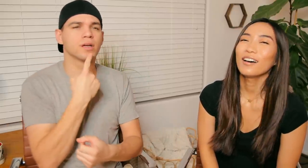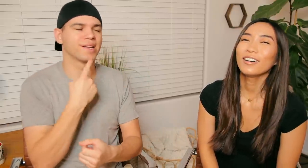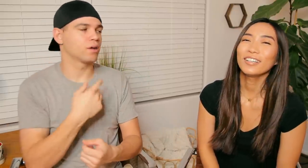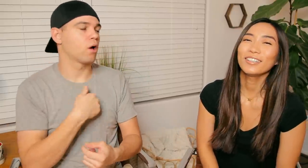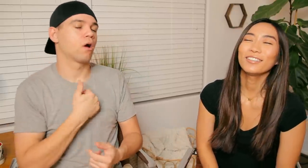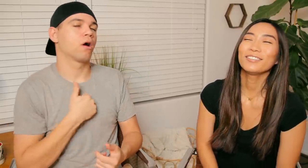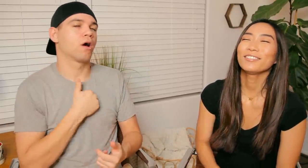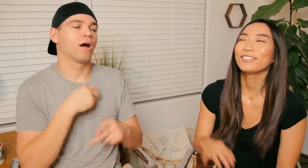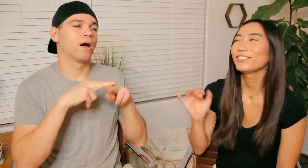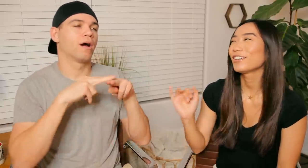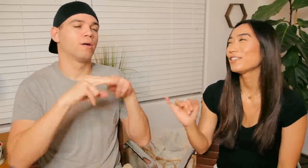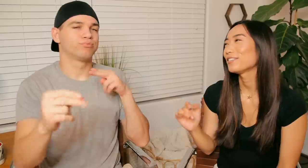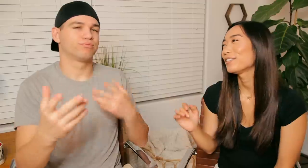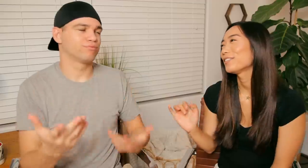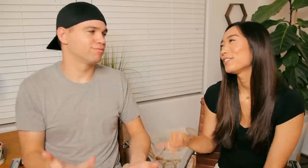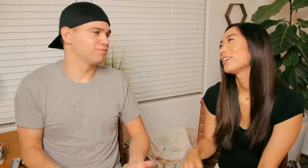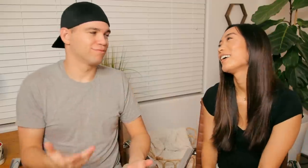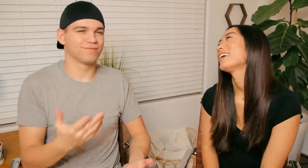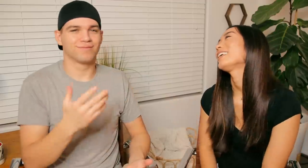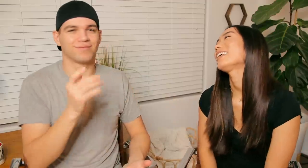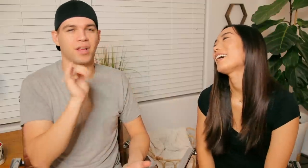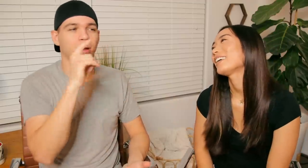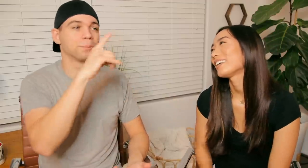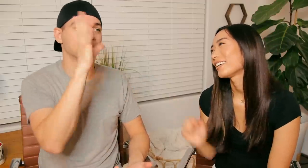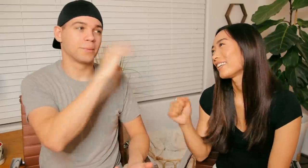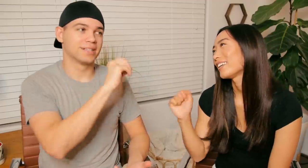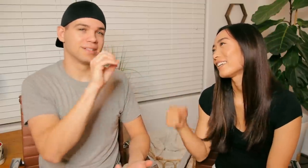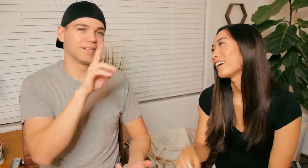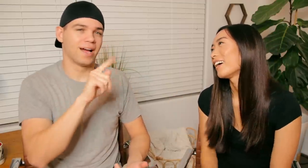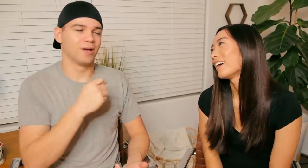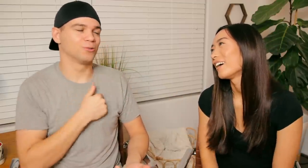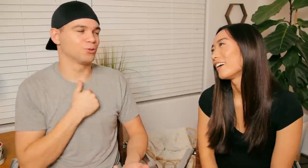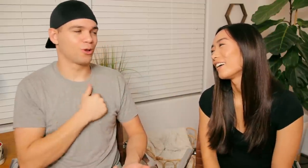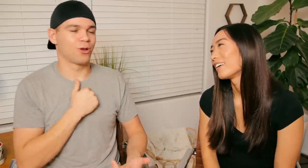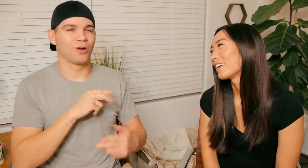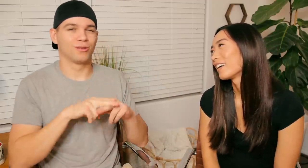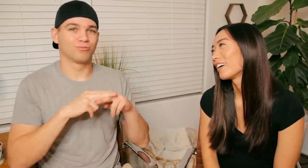E: oh ahhh R: like "you missed out, sorry"